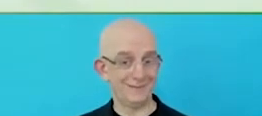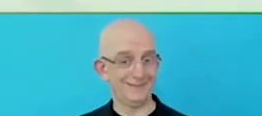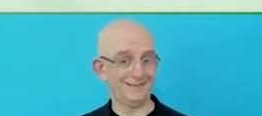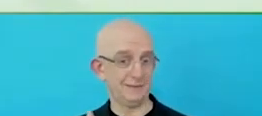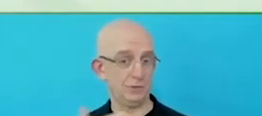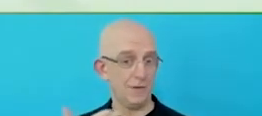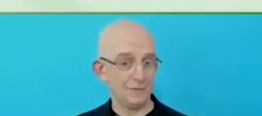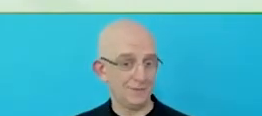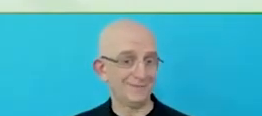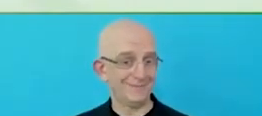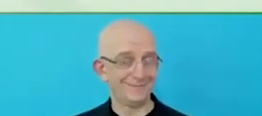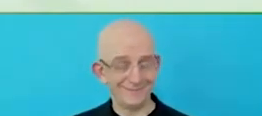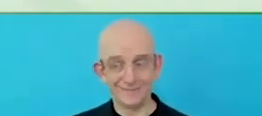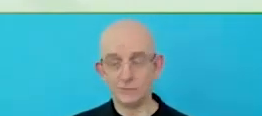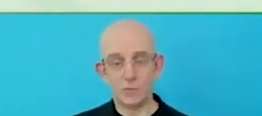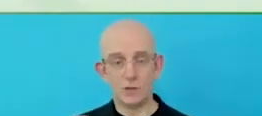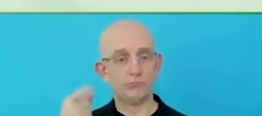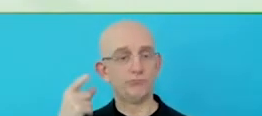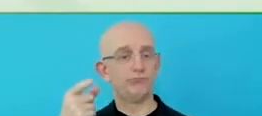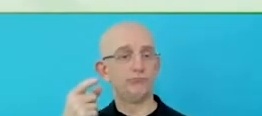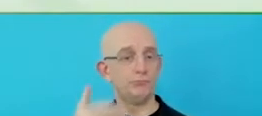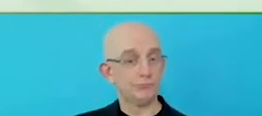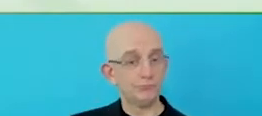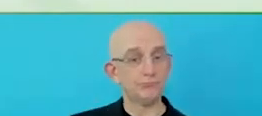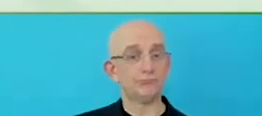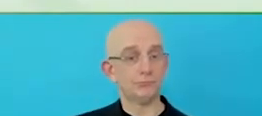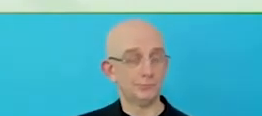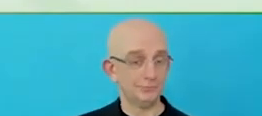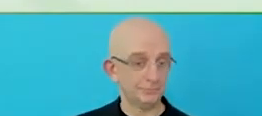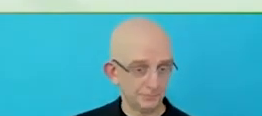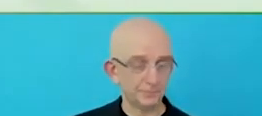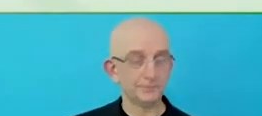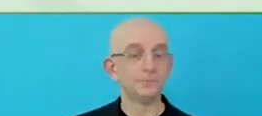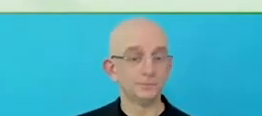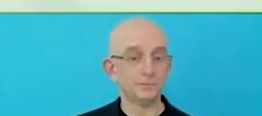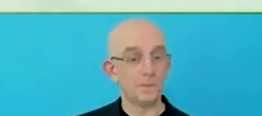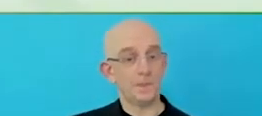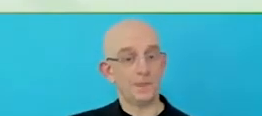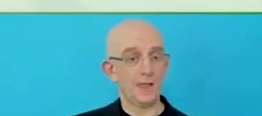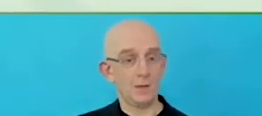I was fortunate to come into the Dzenis and build a strategy that